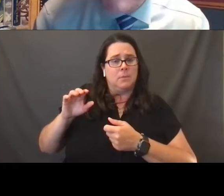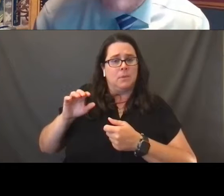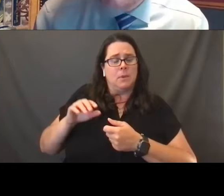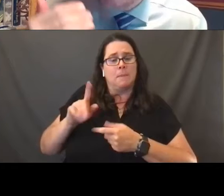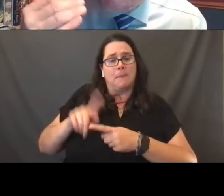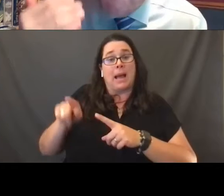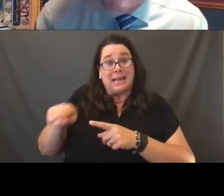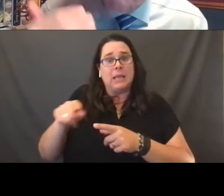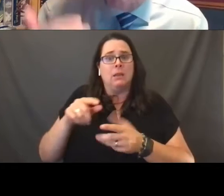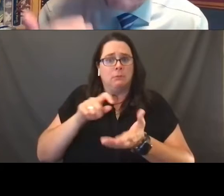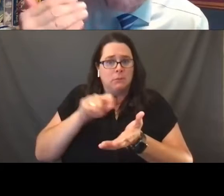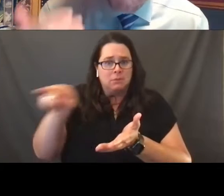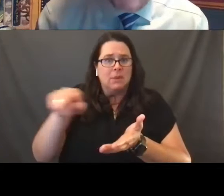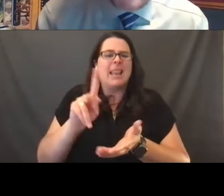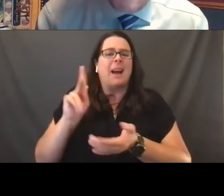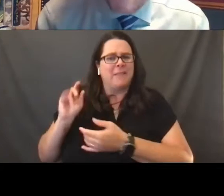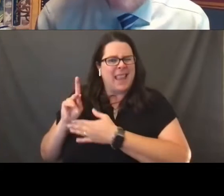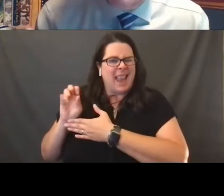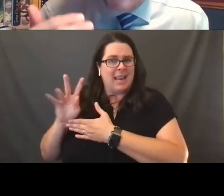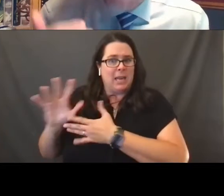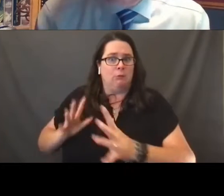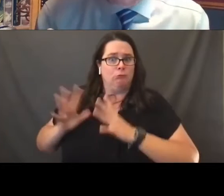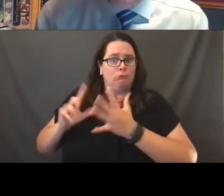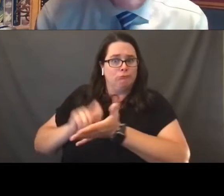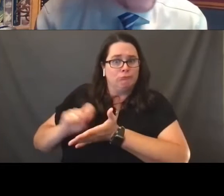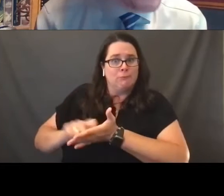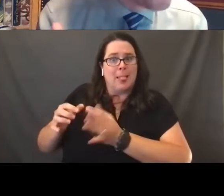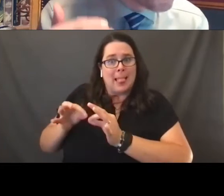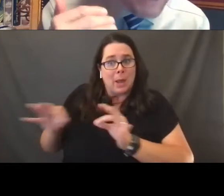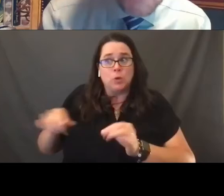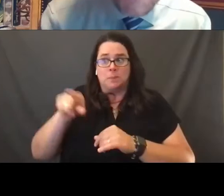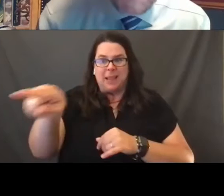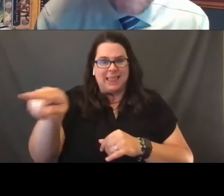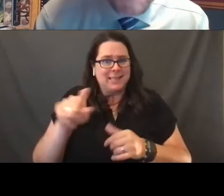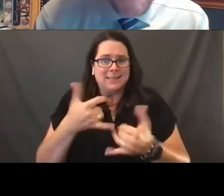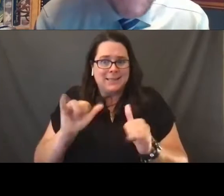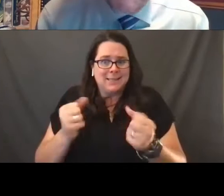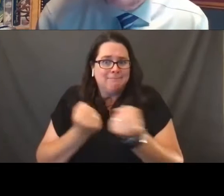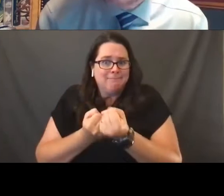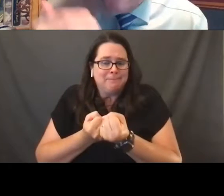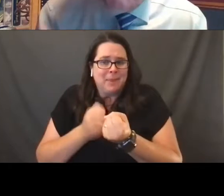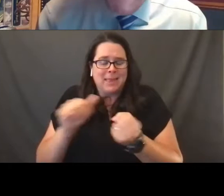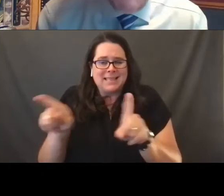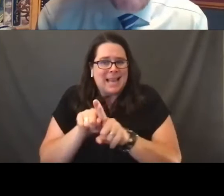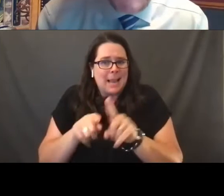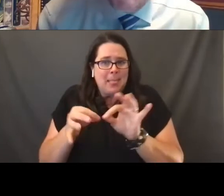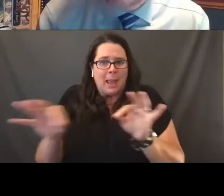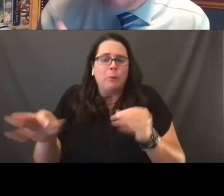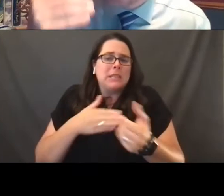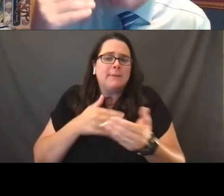of making this very important point that everyone, transgendered people, nonbinary people,